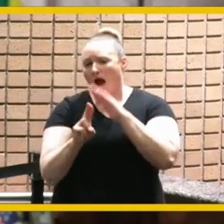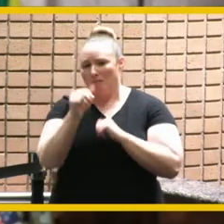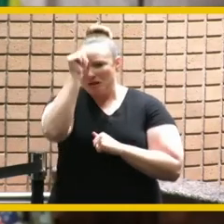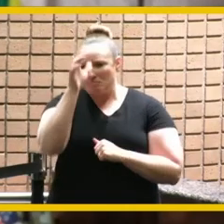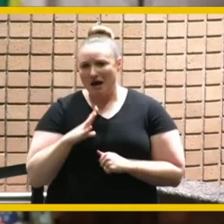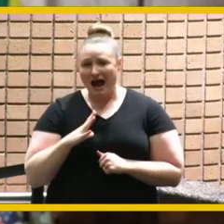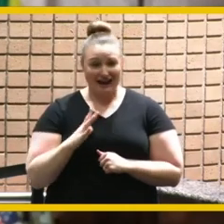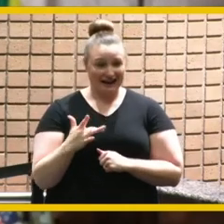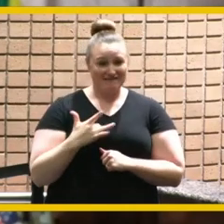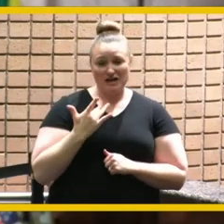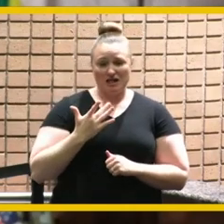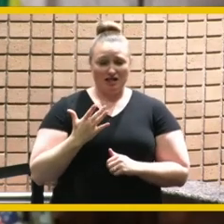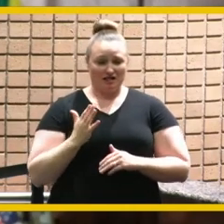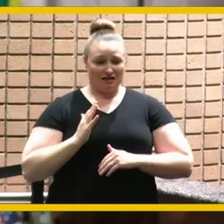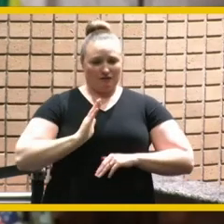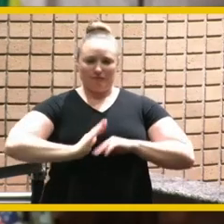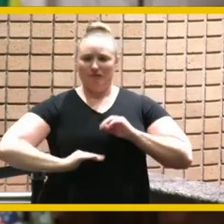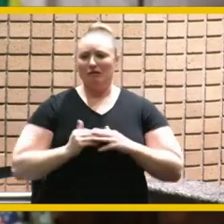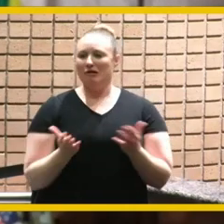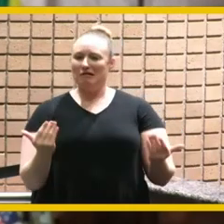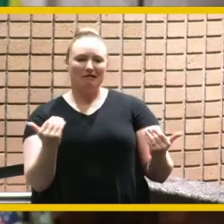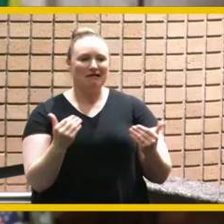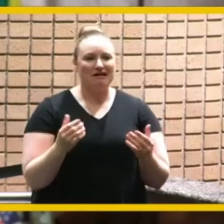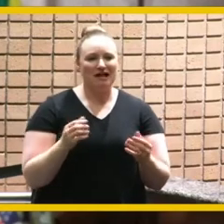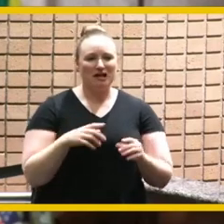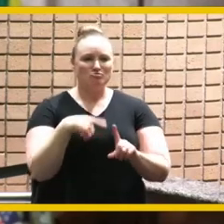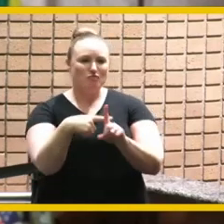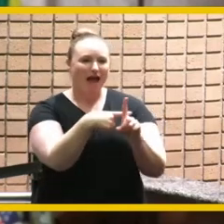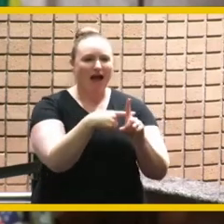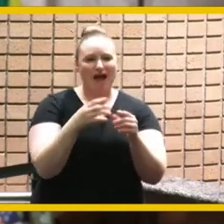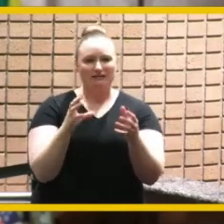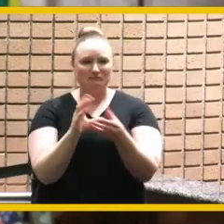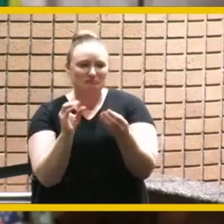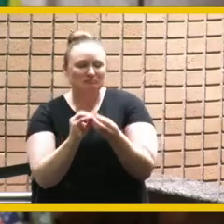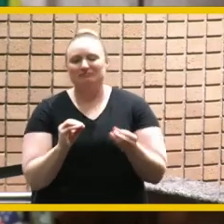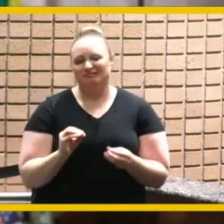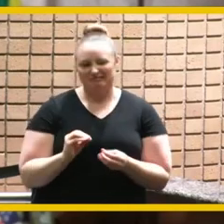of us singing his praises so i'm grateful he's allowed a couple of us this opportunity to give